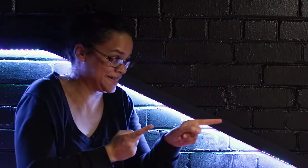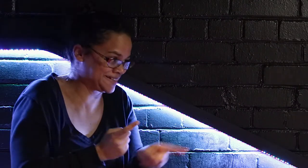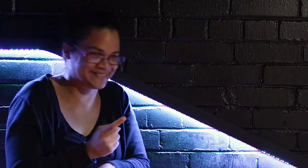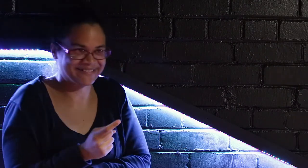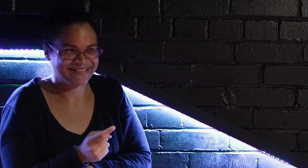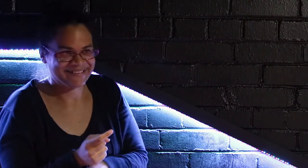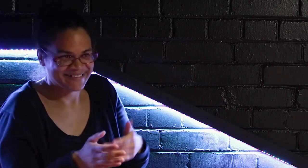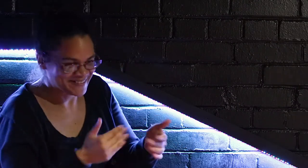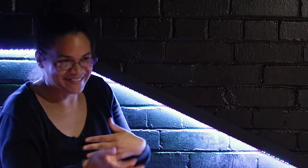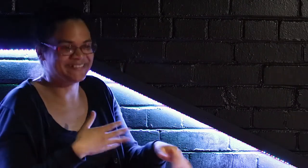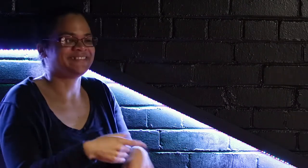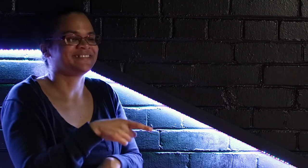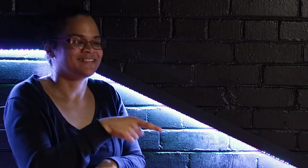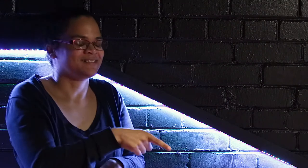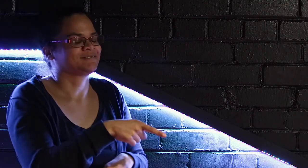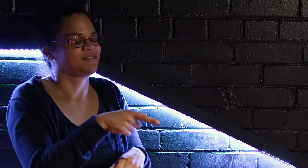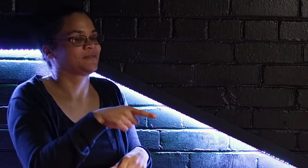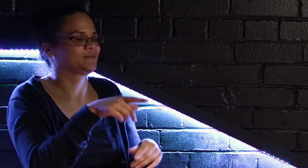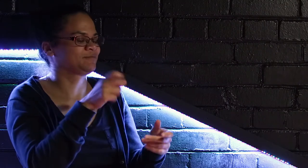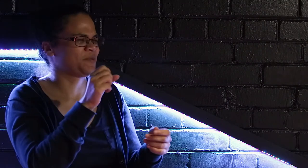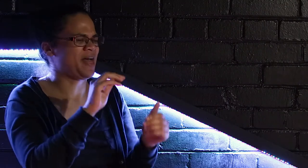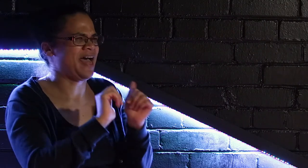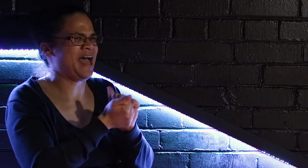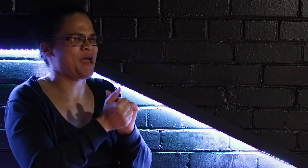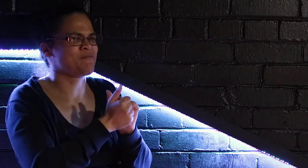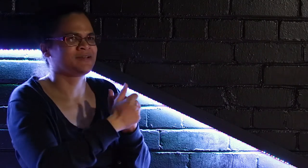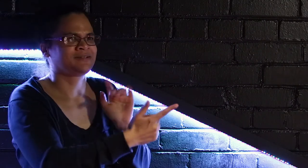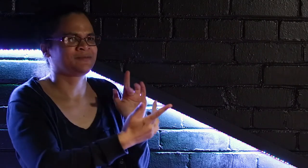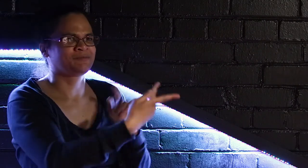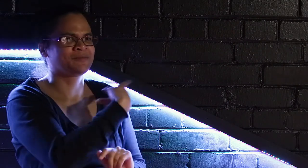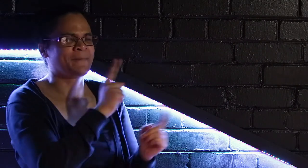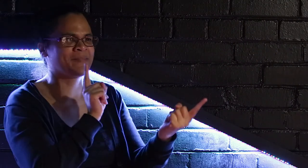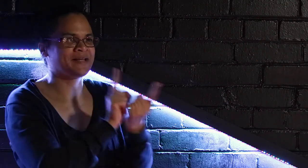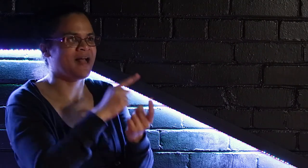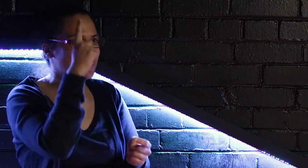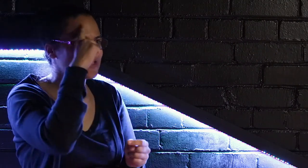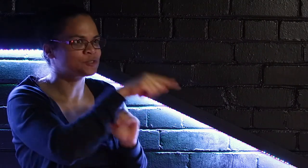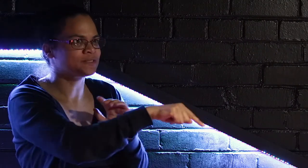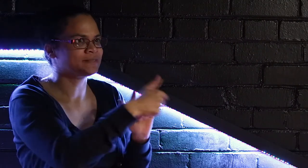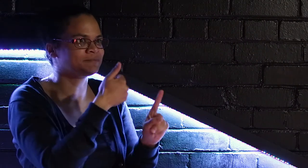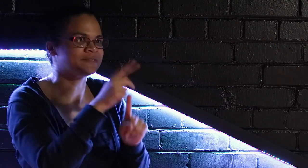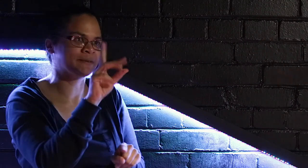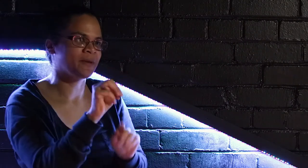I believe you wanted to work with a Deaf poet, she can correct me if I'm wrong. I think